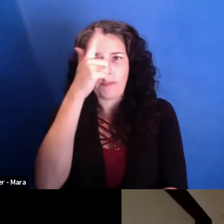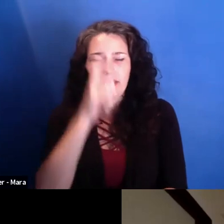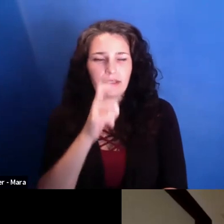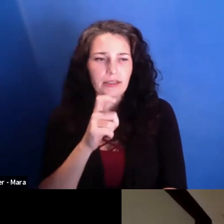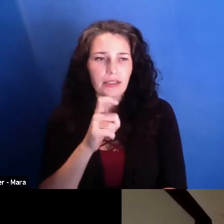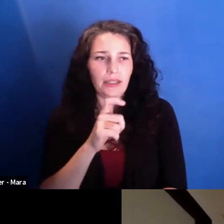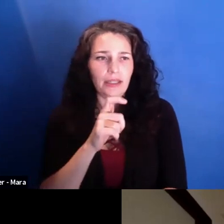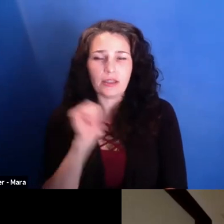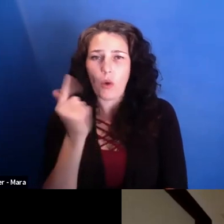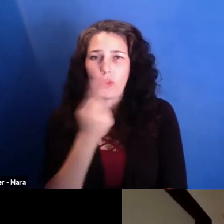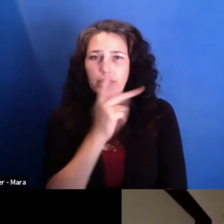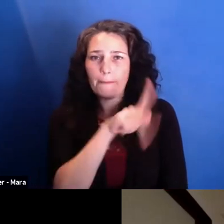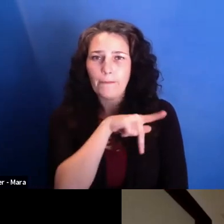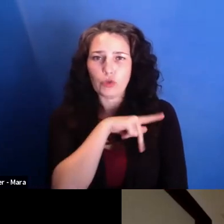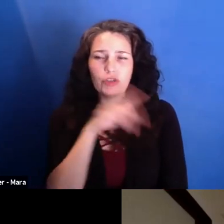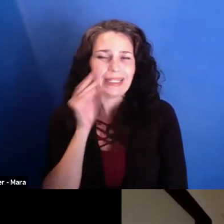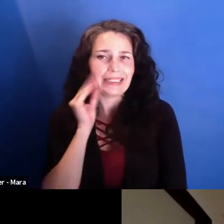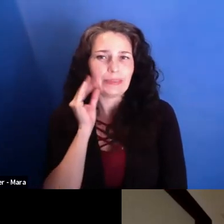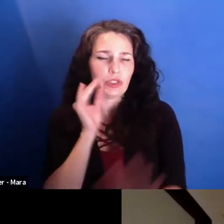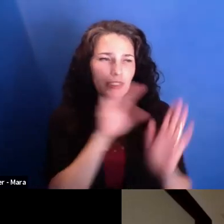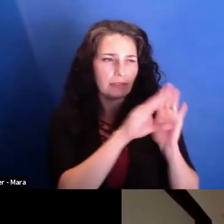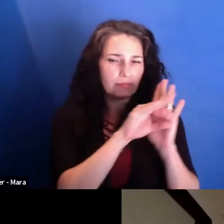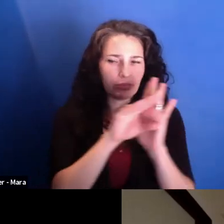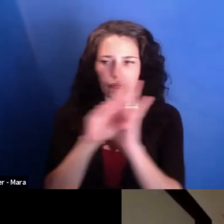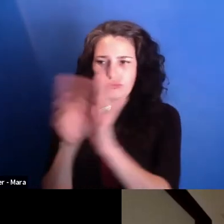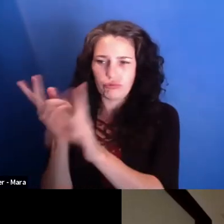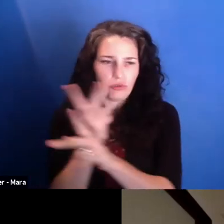I try to figure out with--